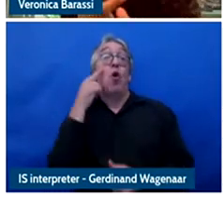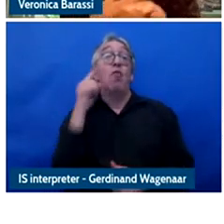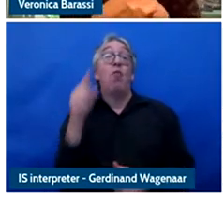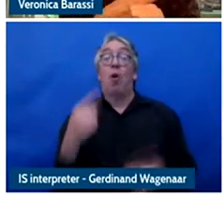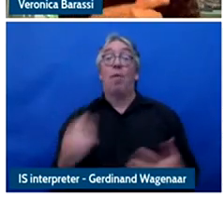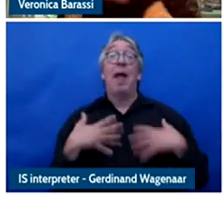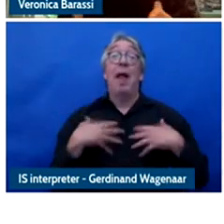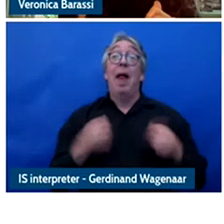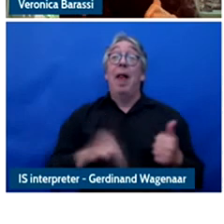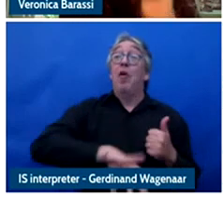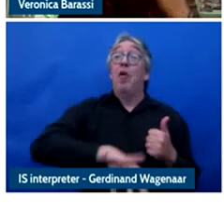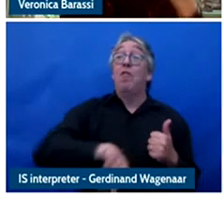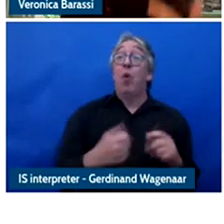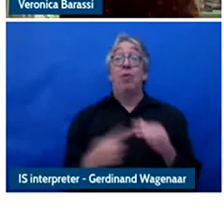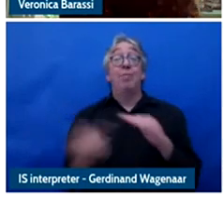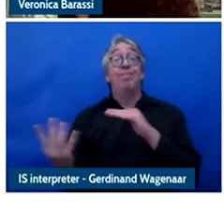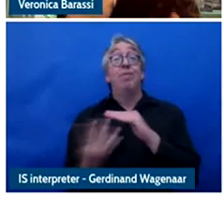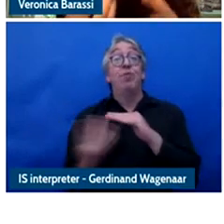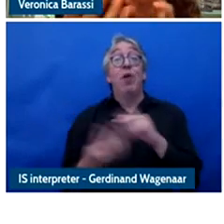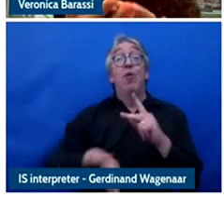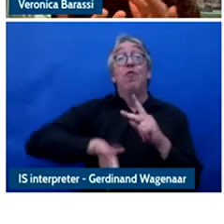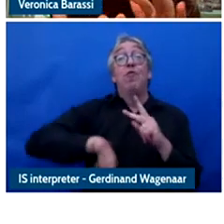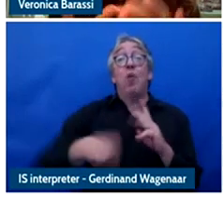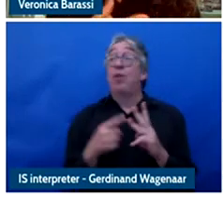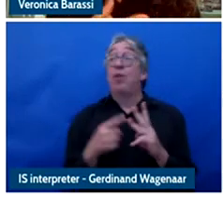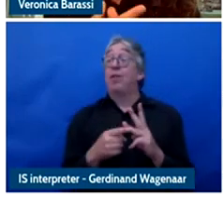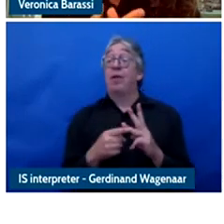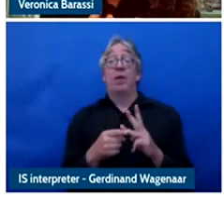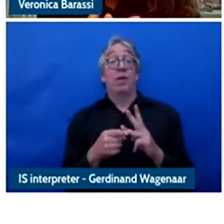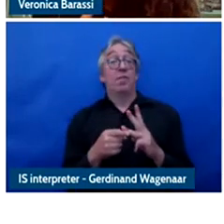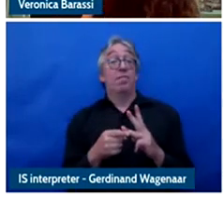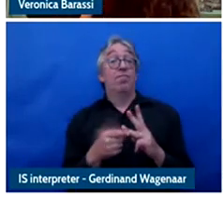immigration fraud, but also, for child protection by child protection